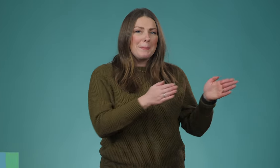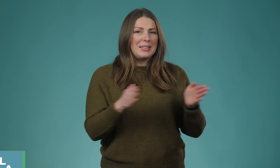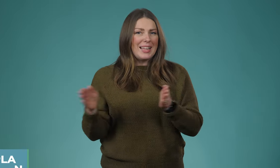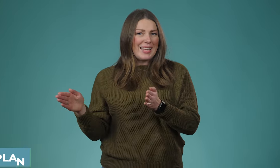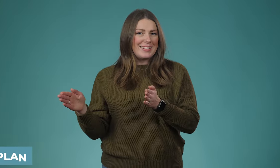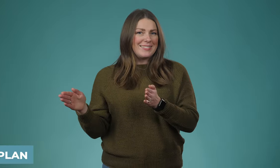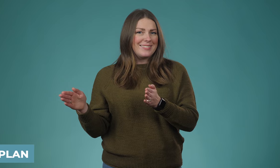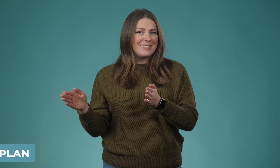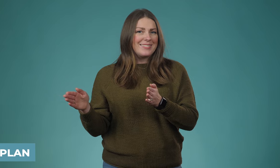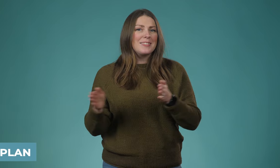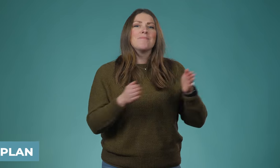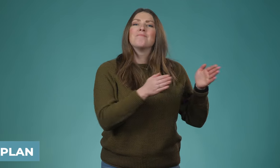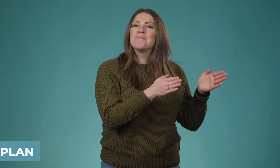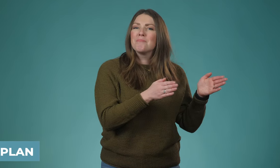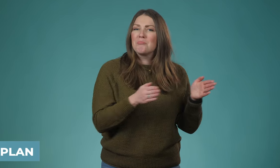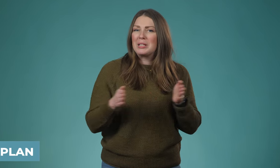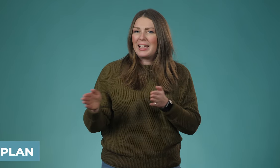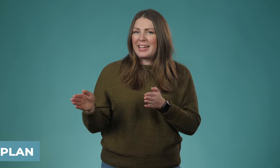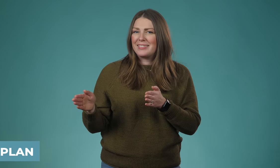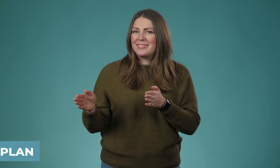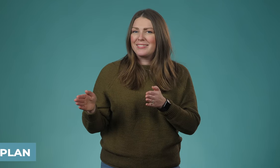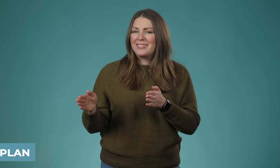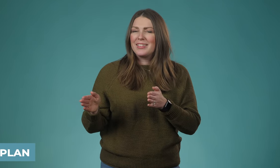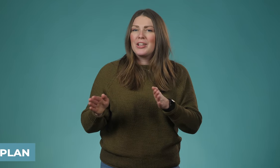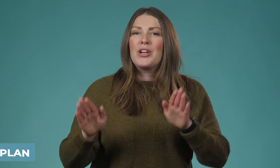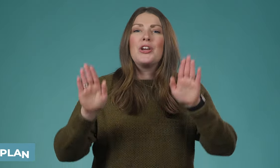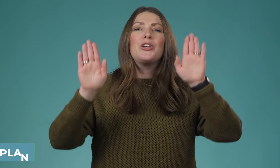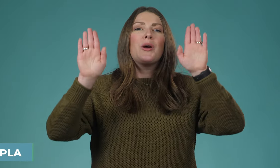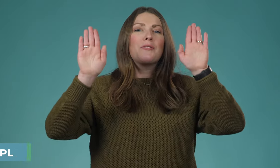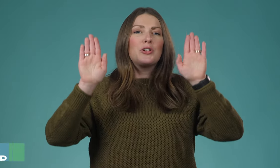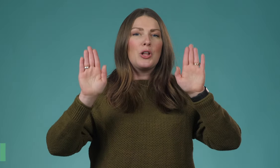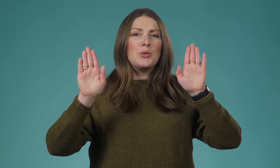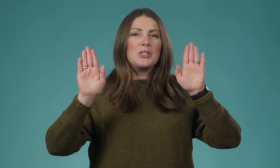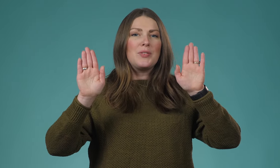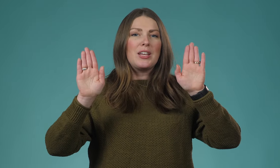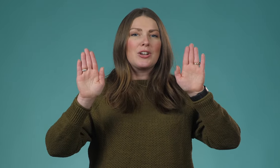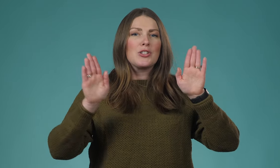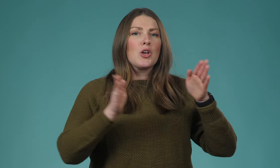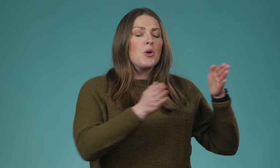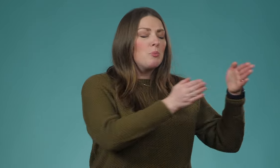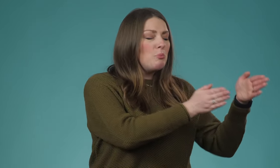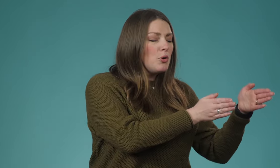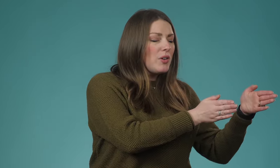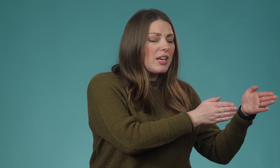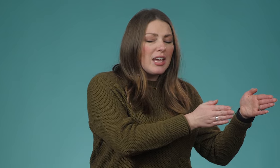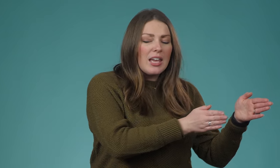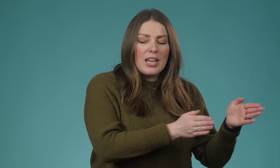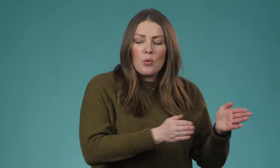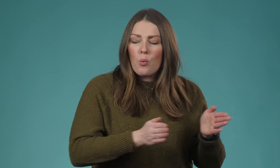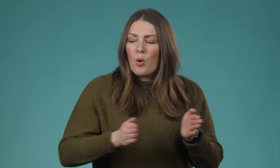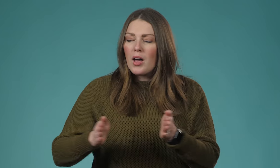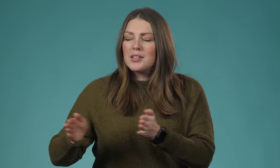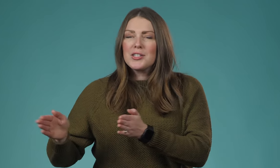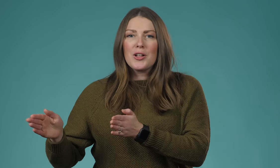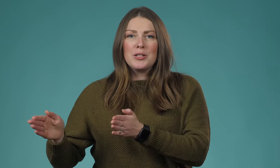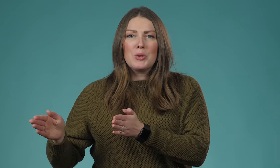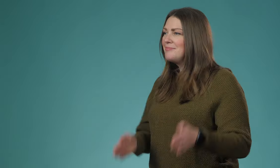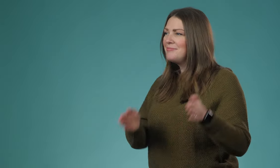Plan You have closed-fingers moving in one solid motion